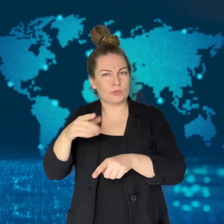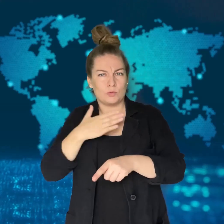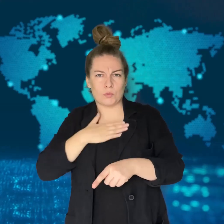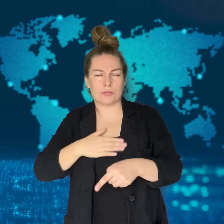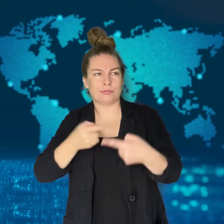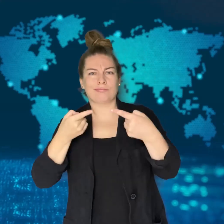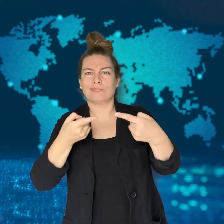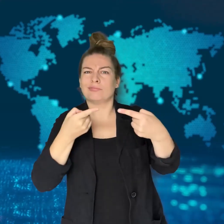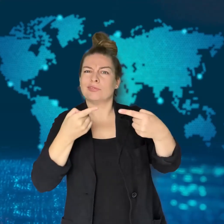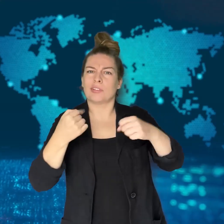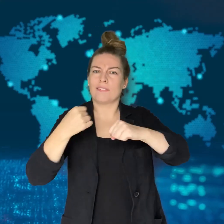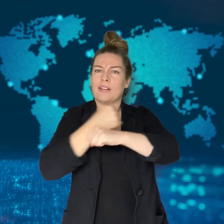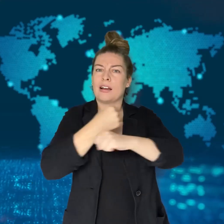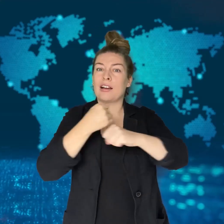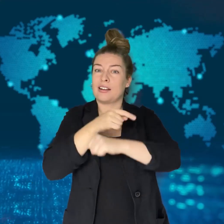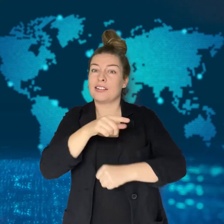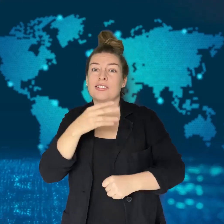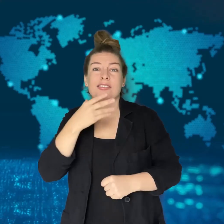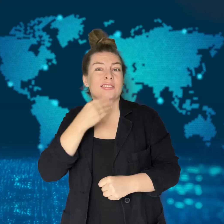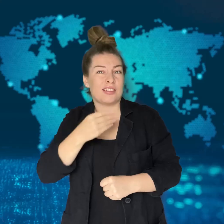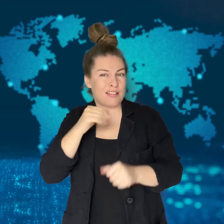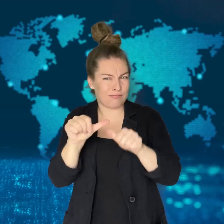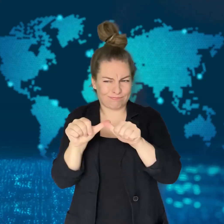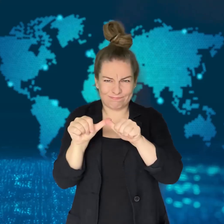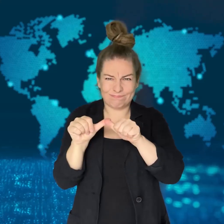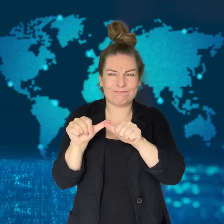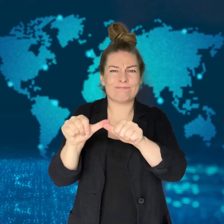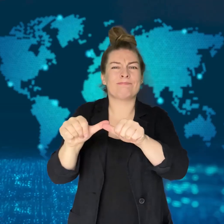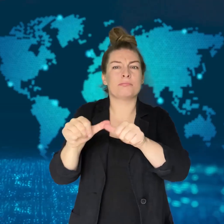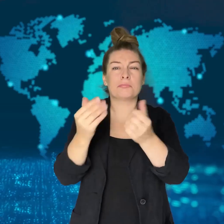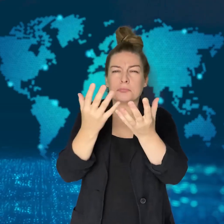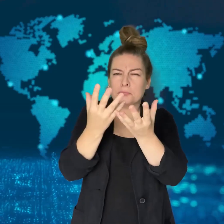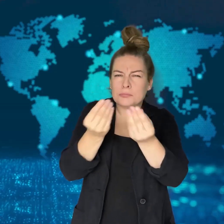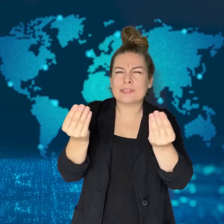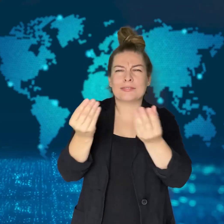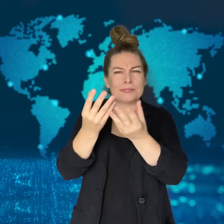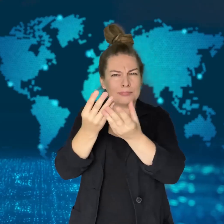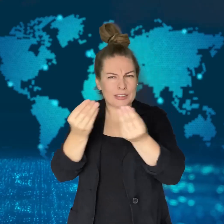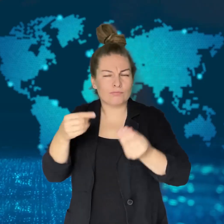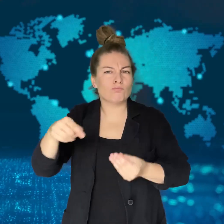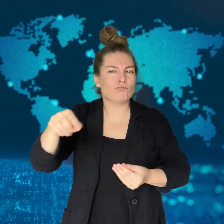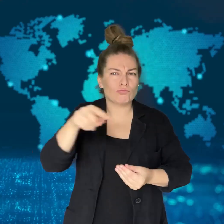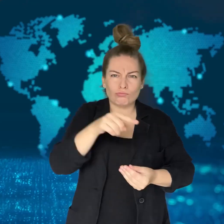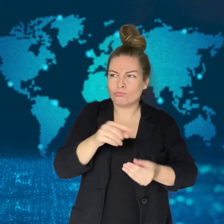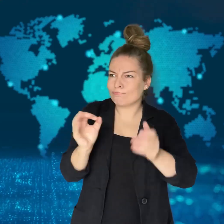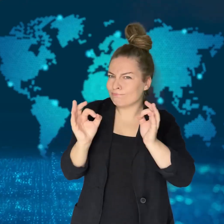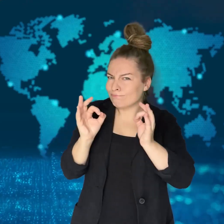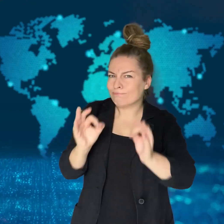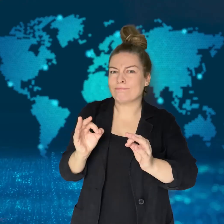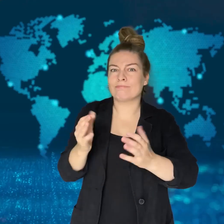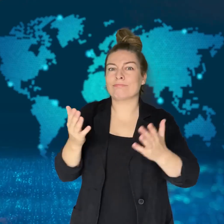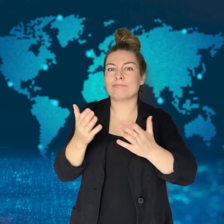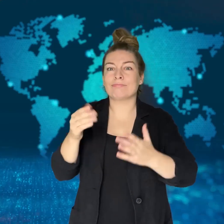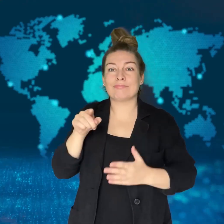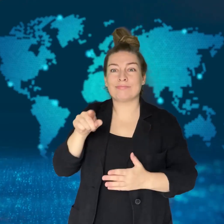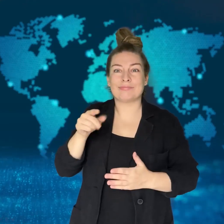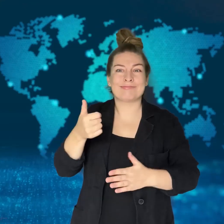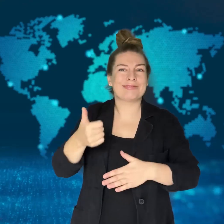both Hezbollah and Iran.